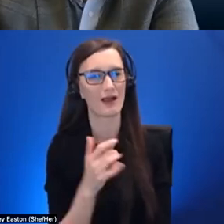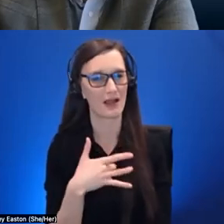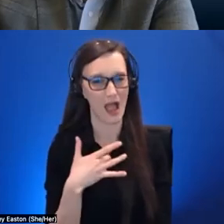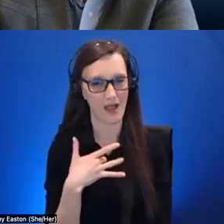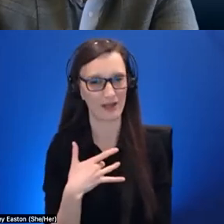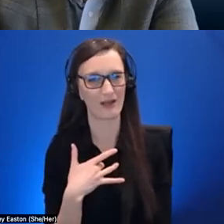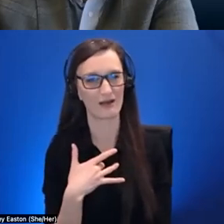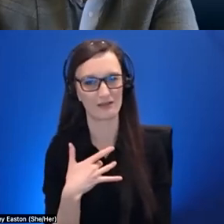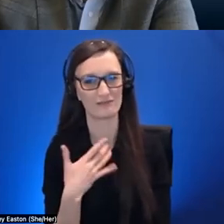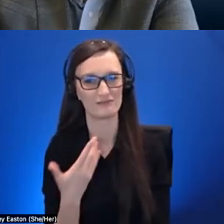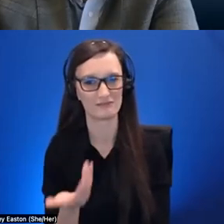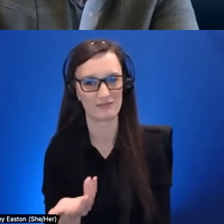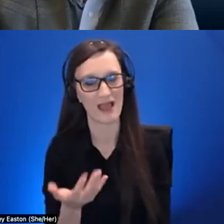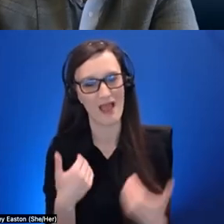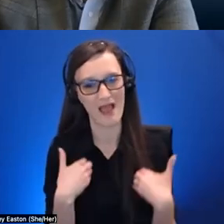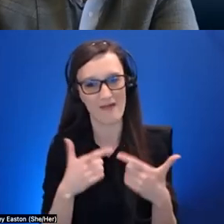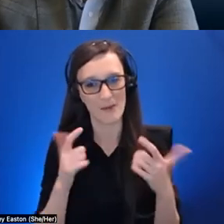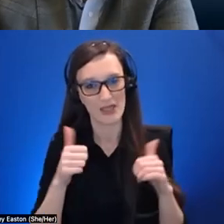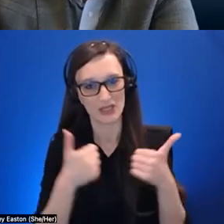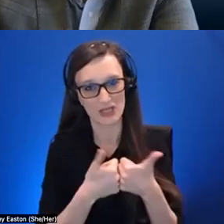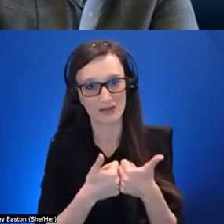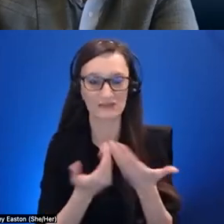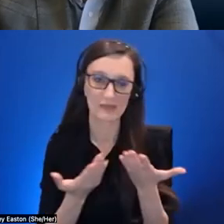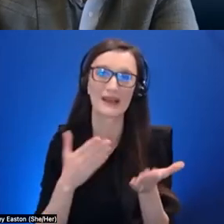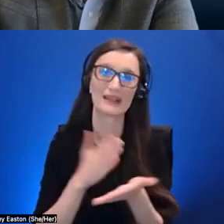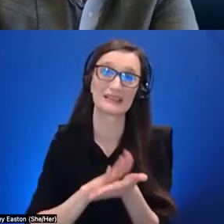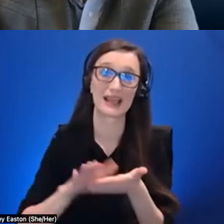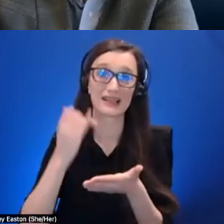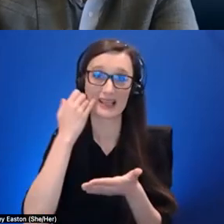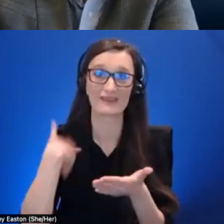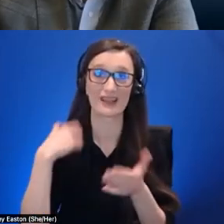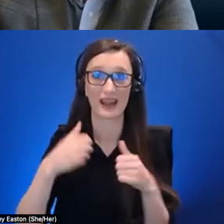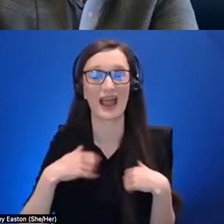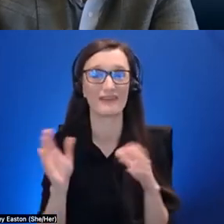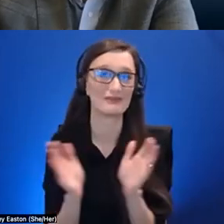fine we can spend a little bit of time in a vr headset but uh like the meaningful ones at least